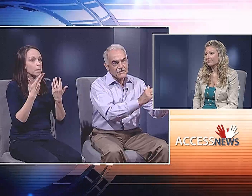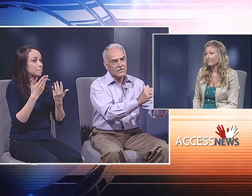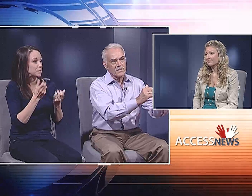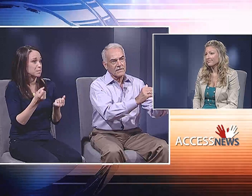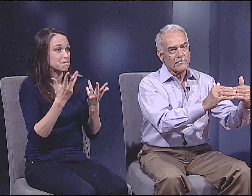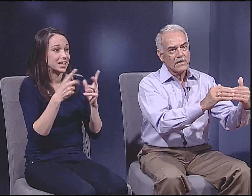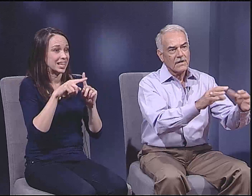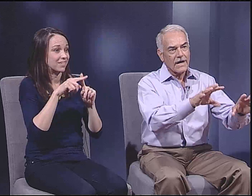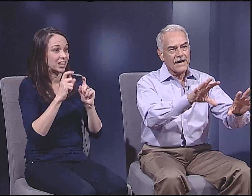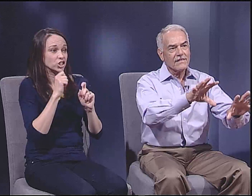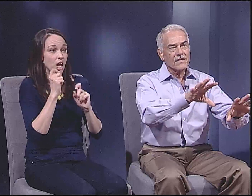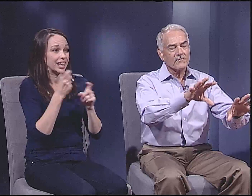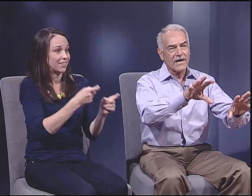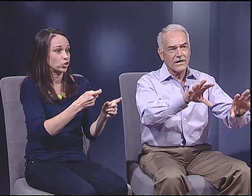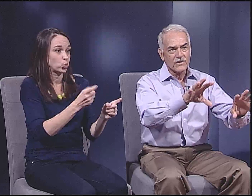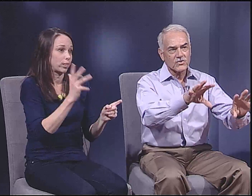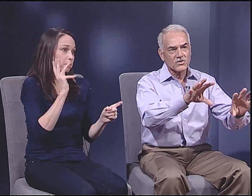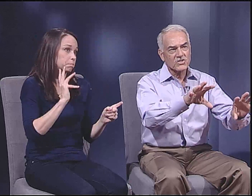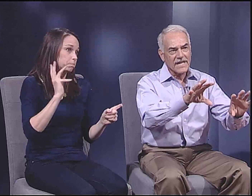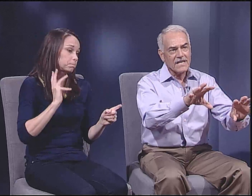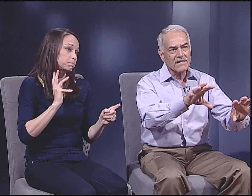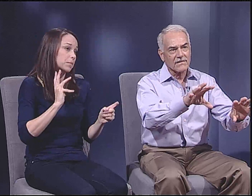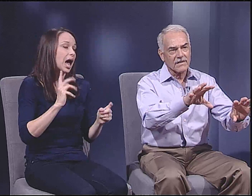that there were many advantages not given to them.